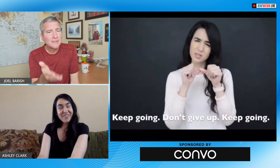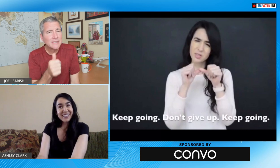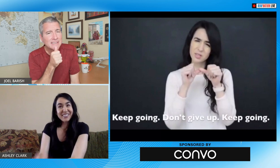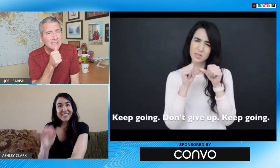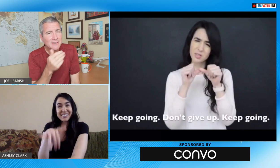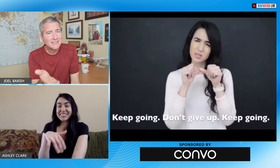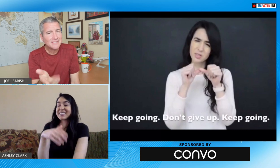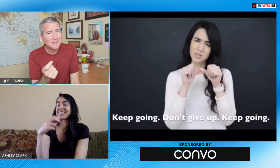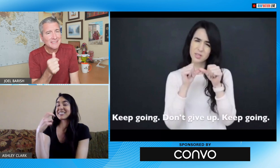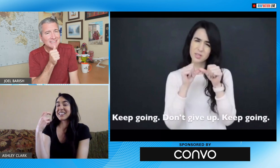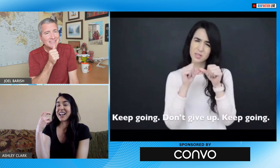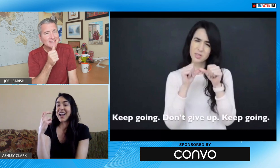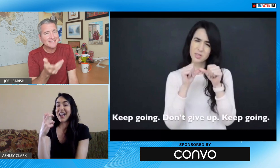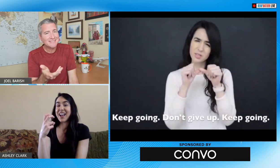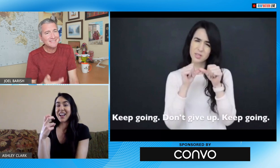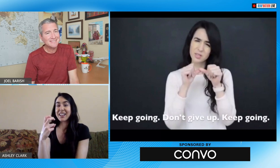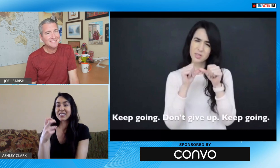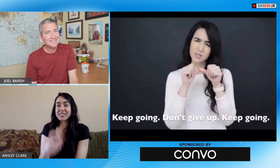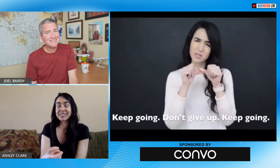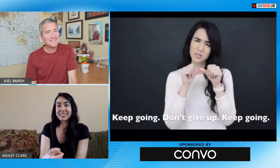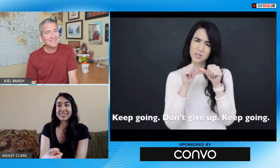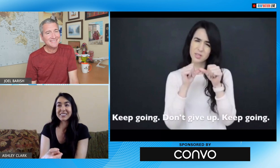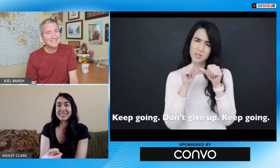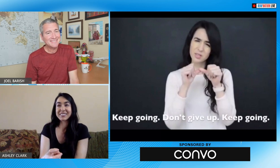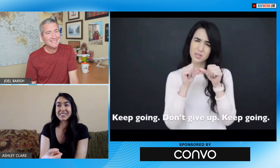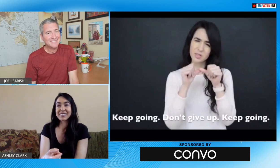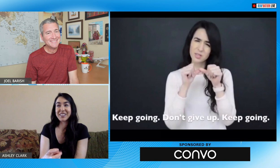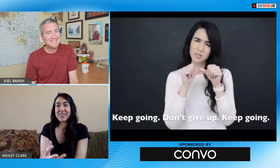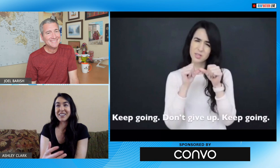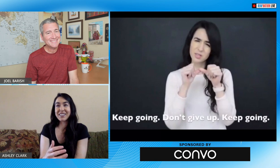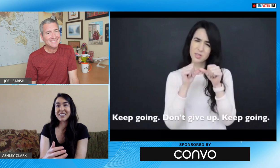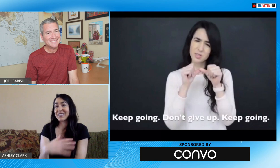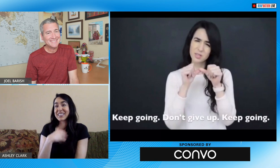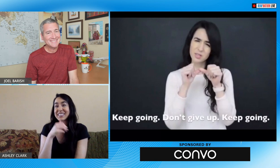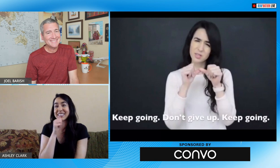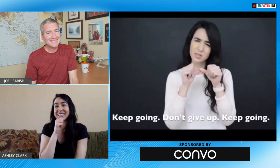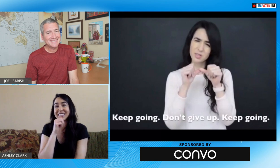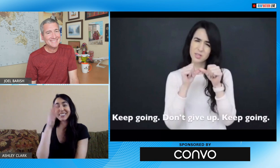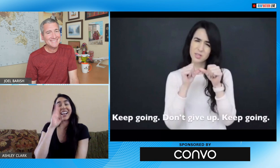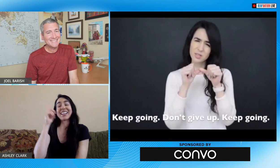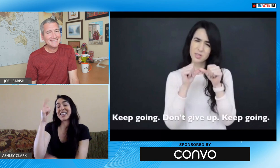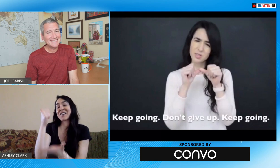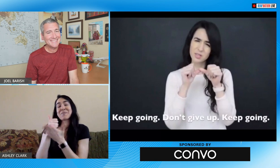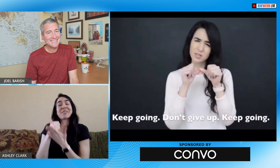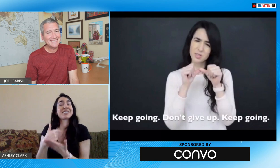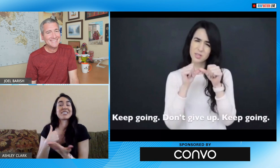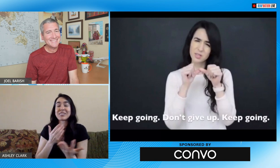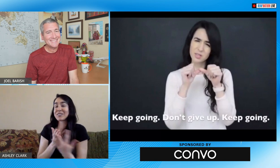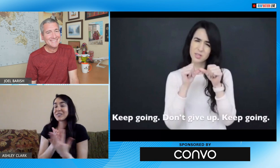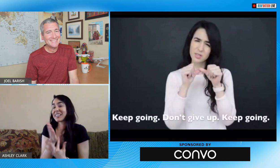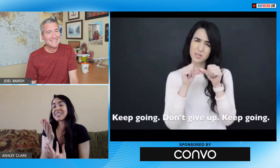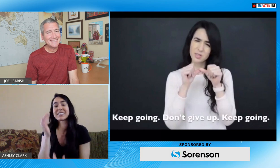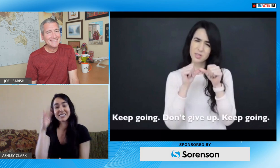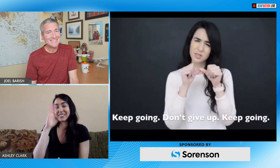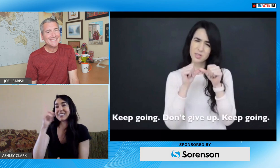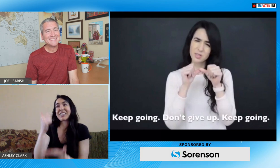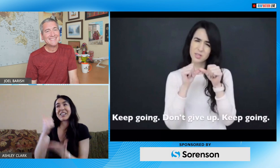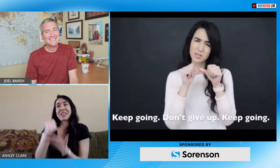now what's the thief rate it is tough it's tough my secret God helps me